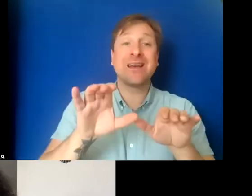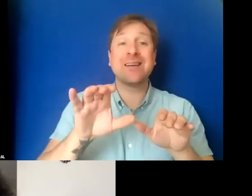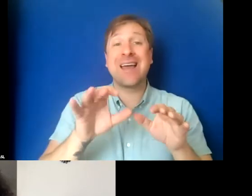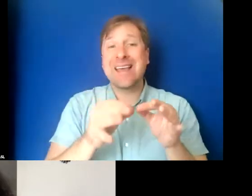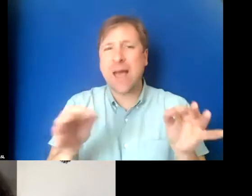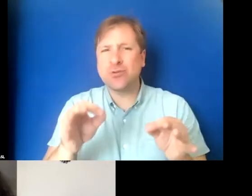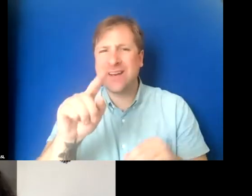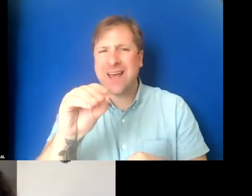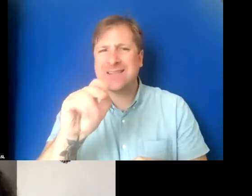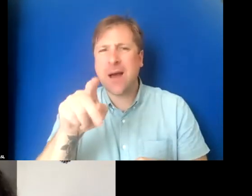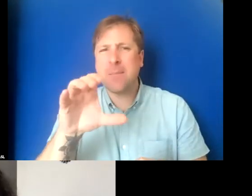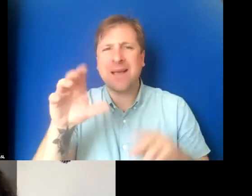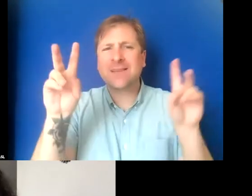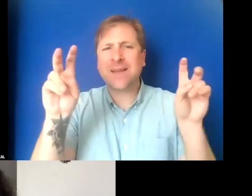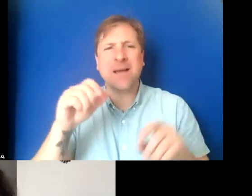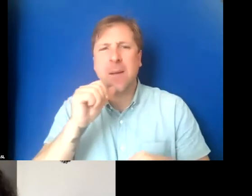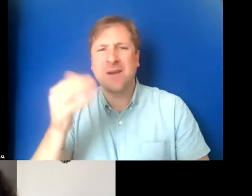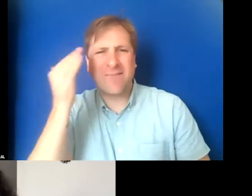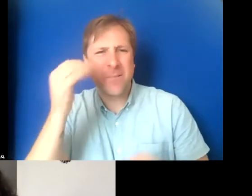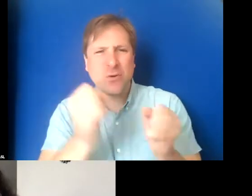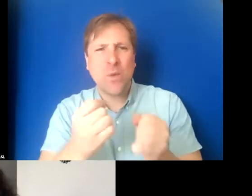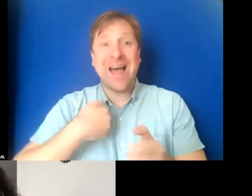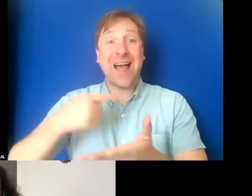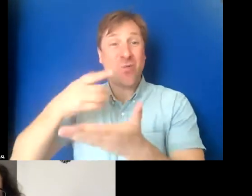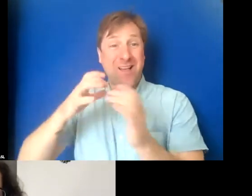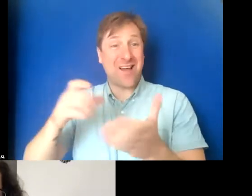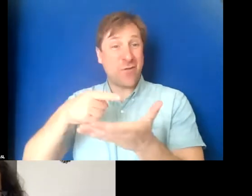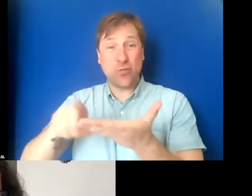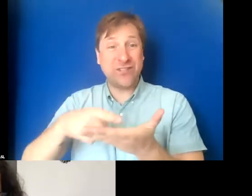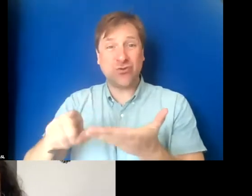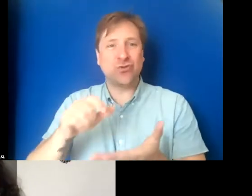I do a ton of research and I don't pass that cost onto my client.